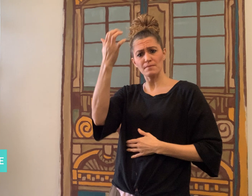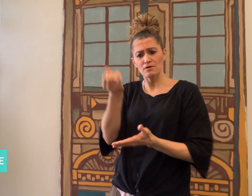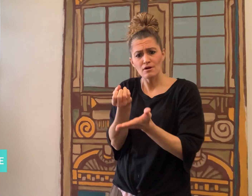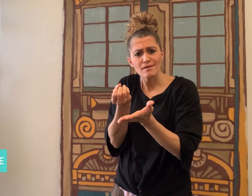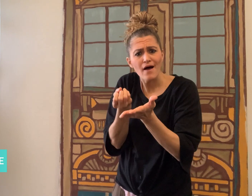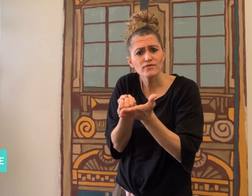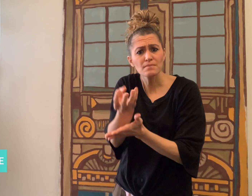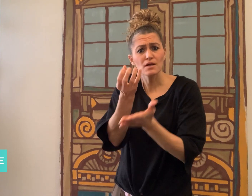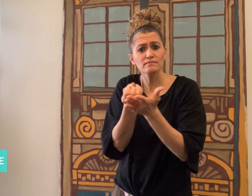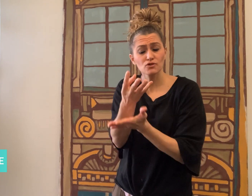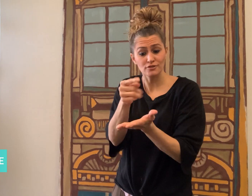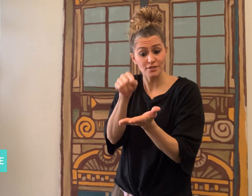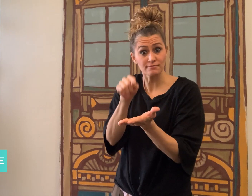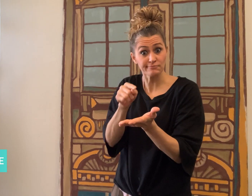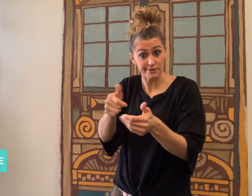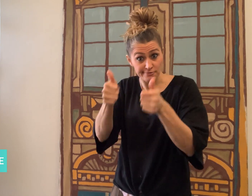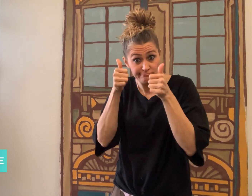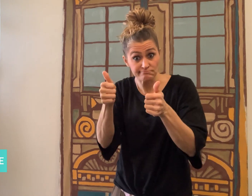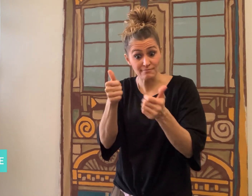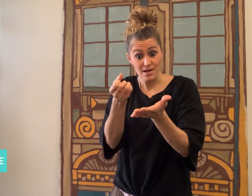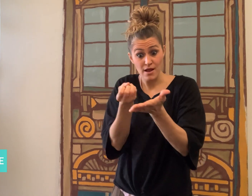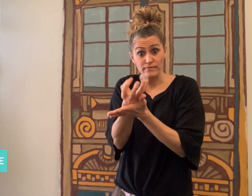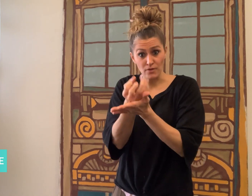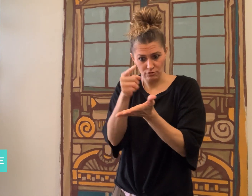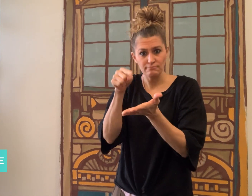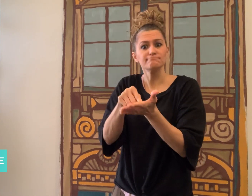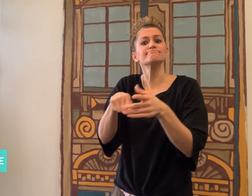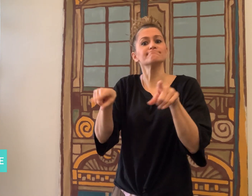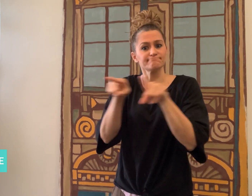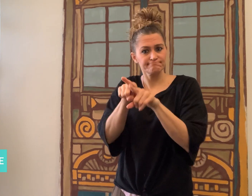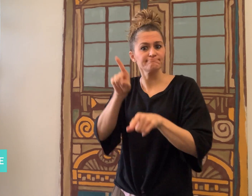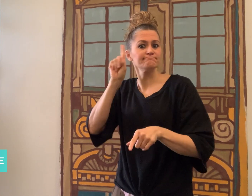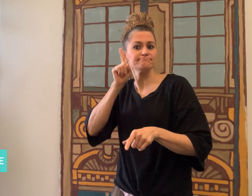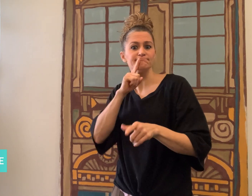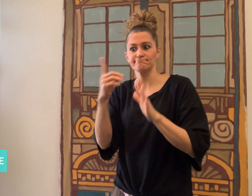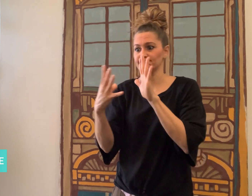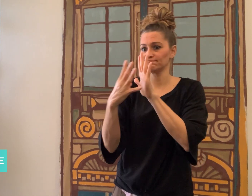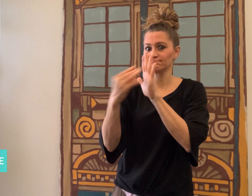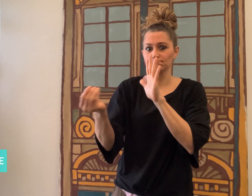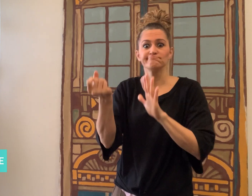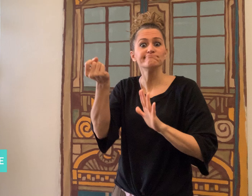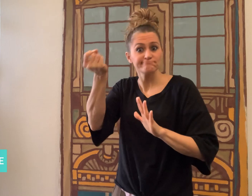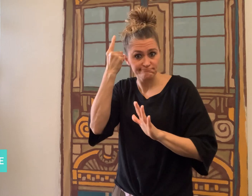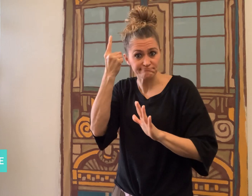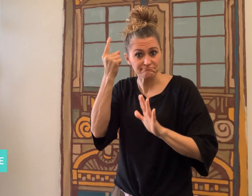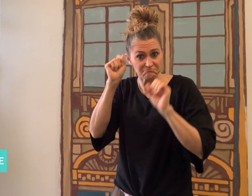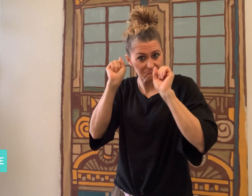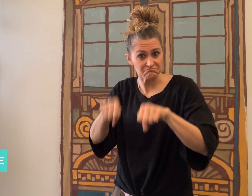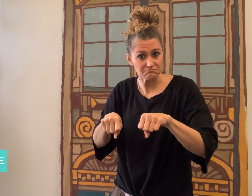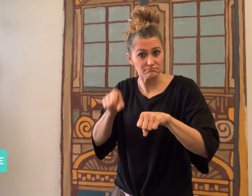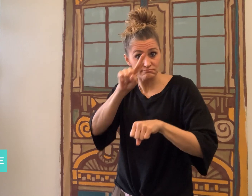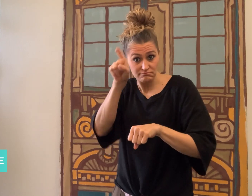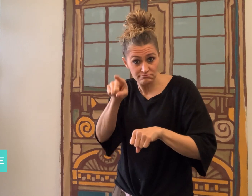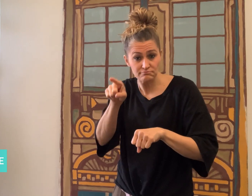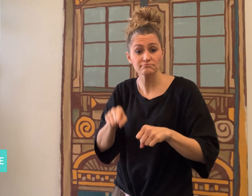available to the Deaf during the pandemic,